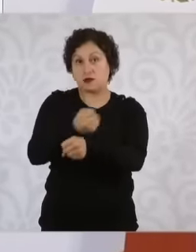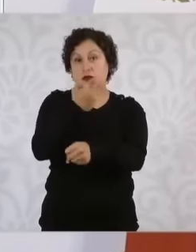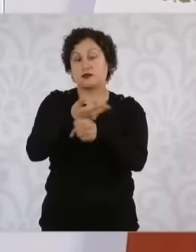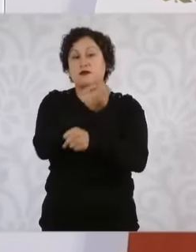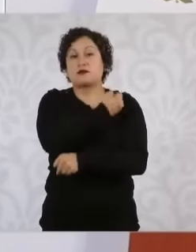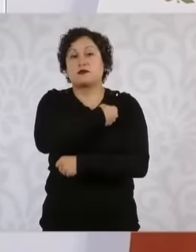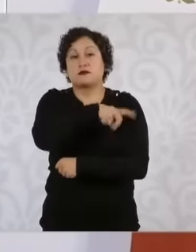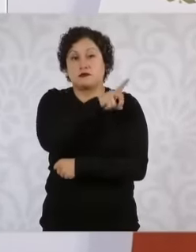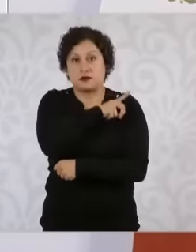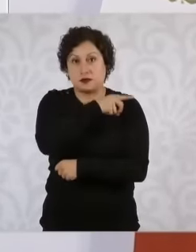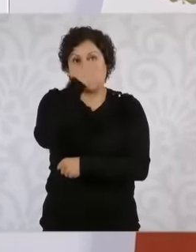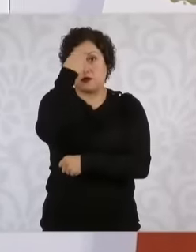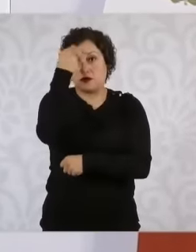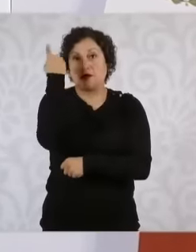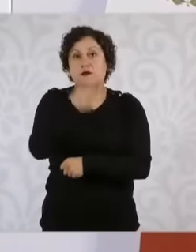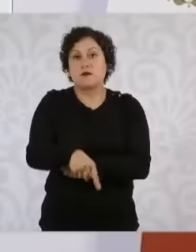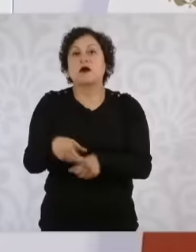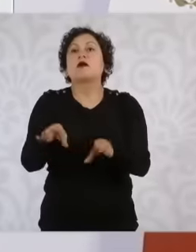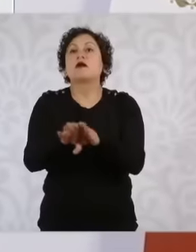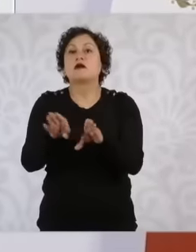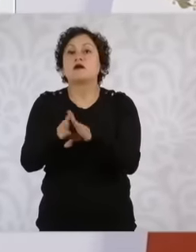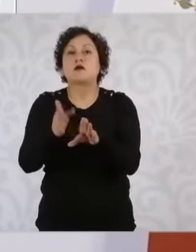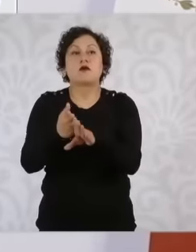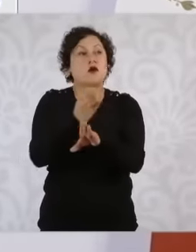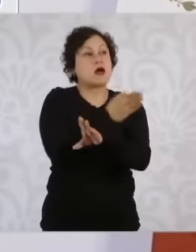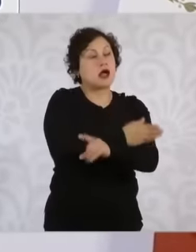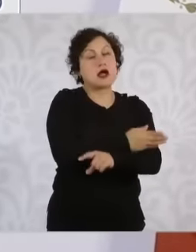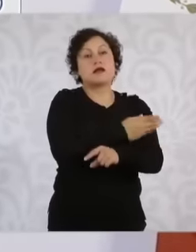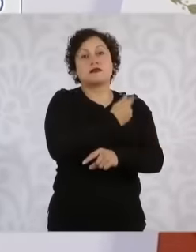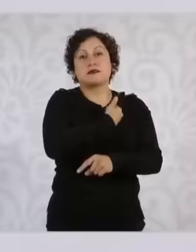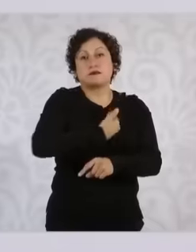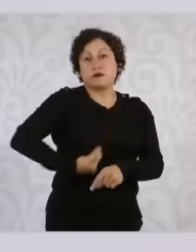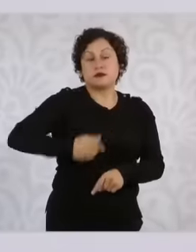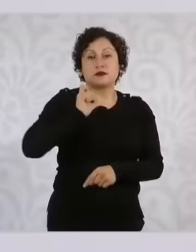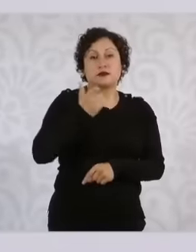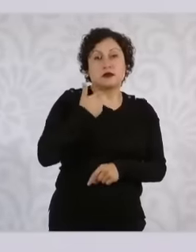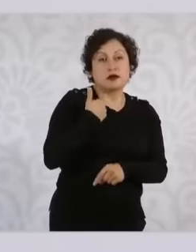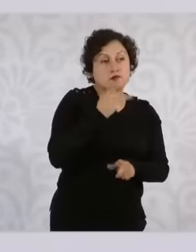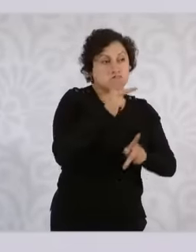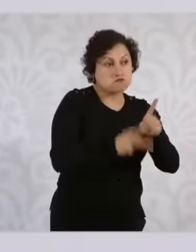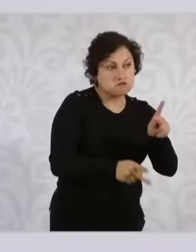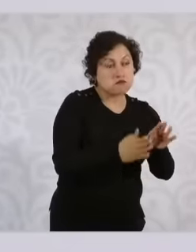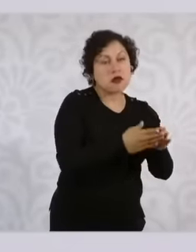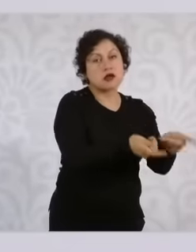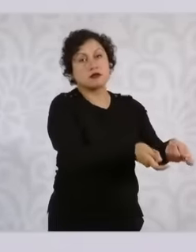see where the president is with well-being How to continue moving forward how to see the agreements between